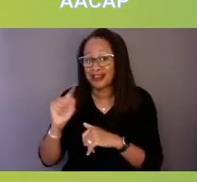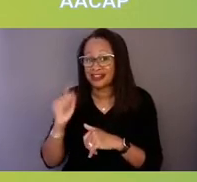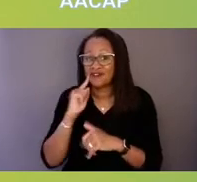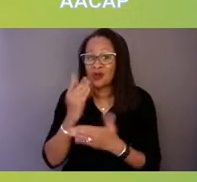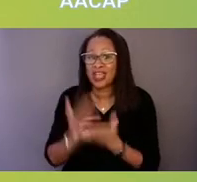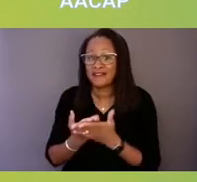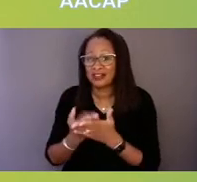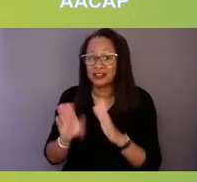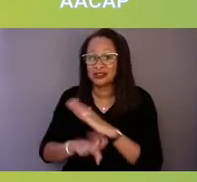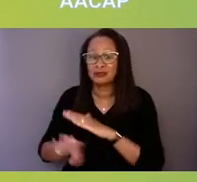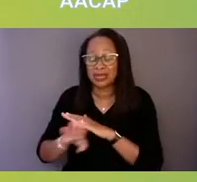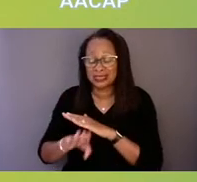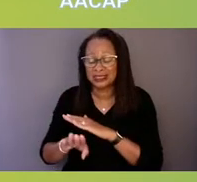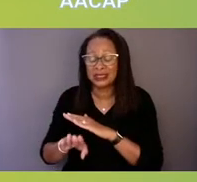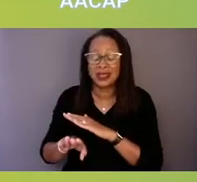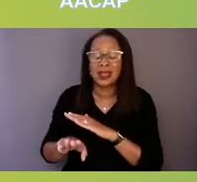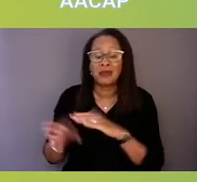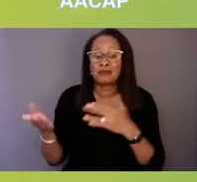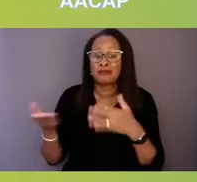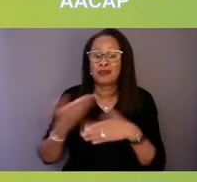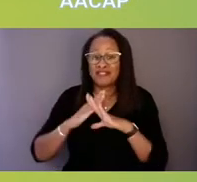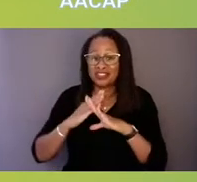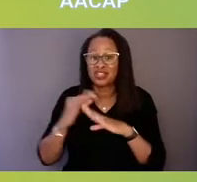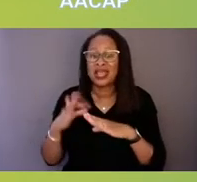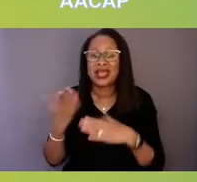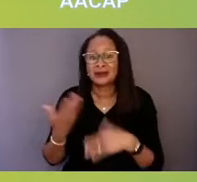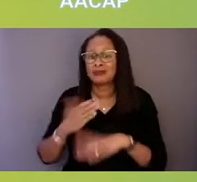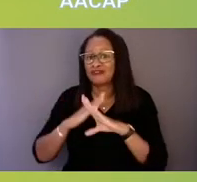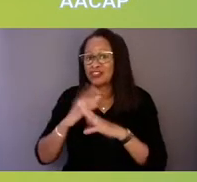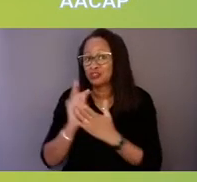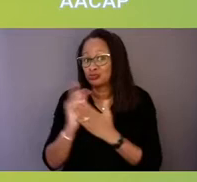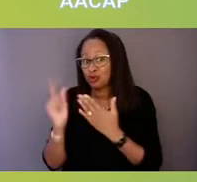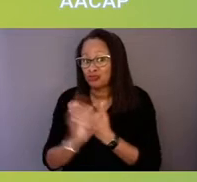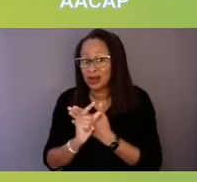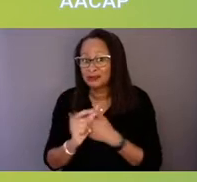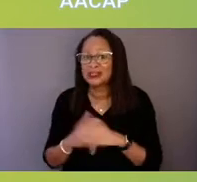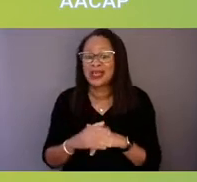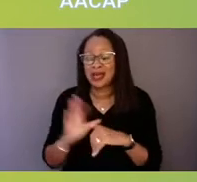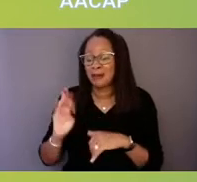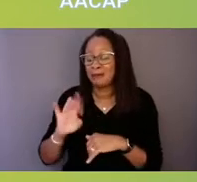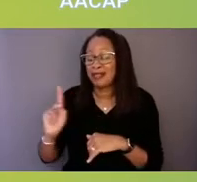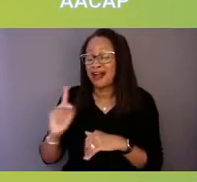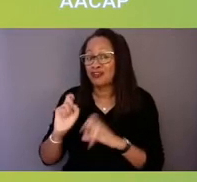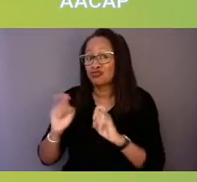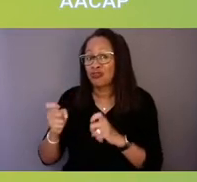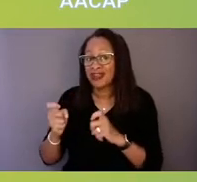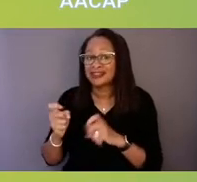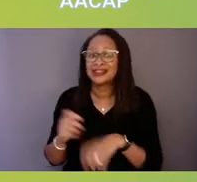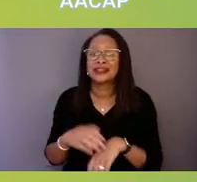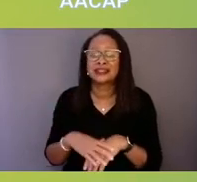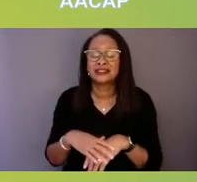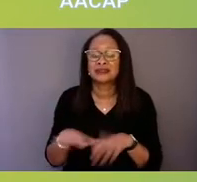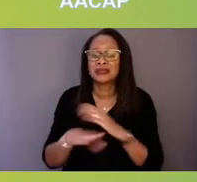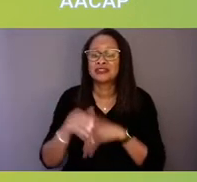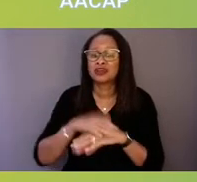The block grant is primarily focused on supporting people with serious mental illness,